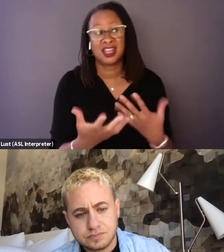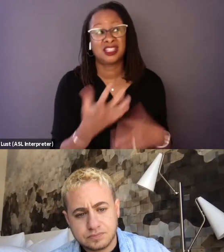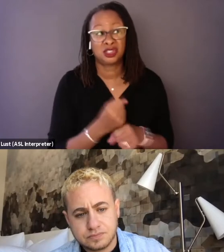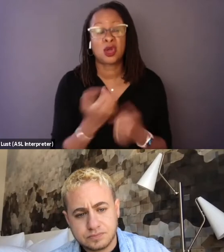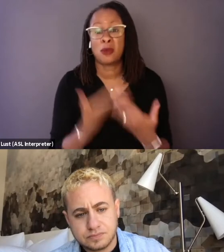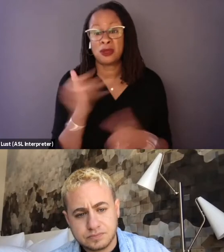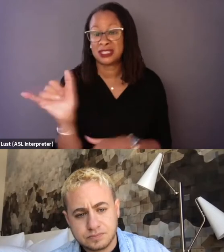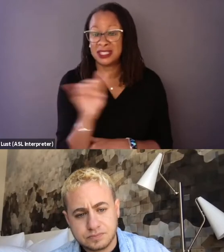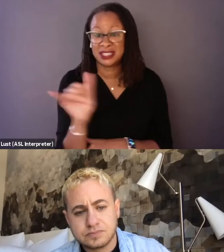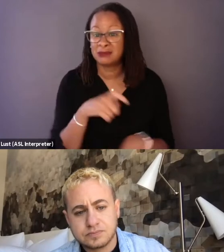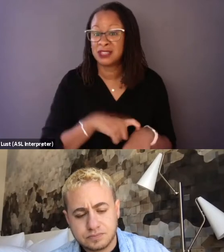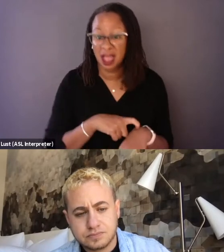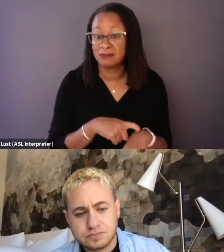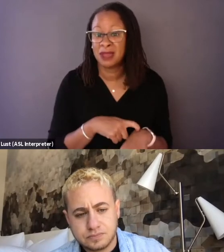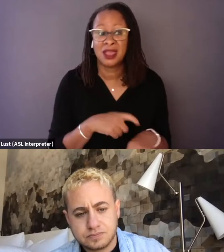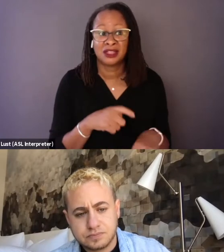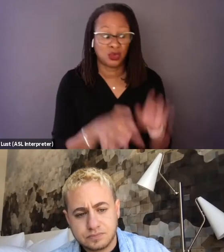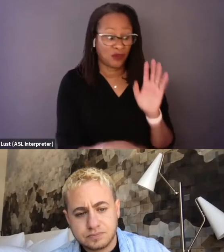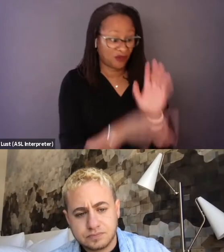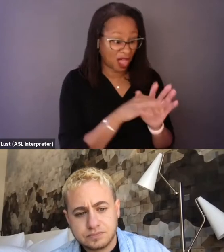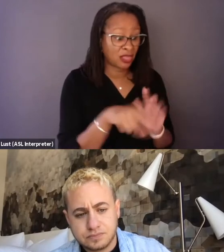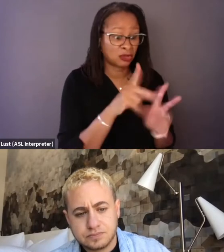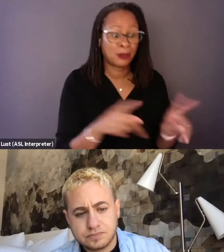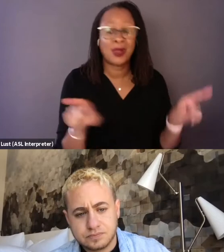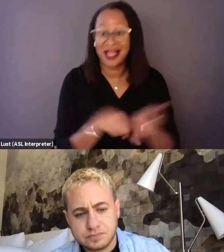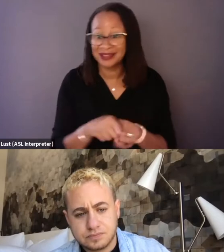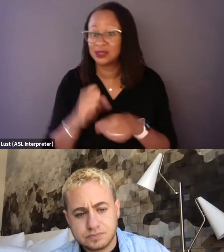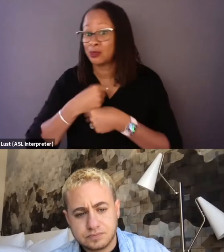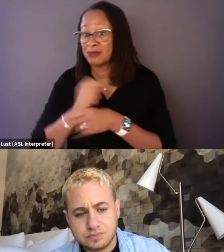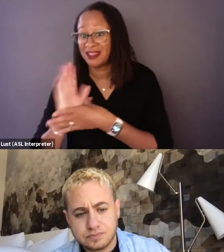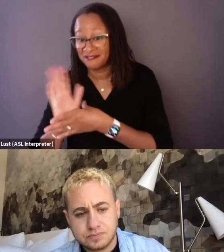as it did just to find the humans that we thought would: